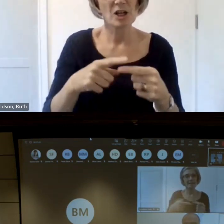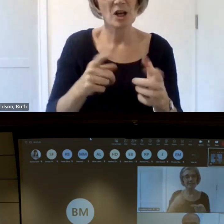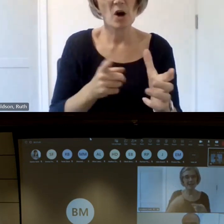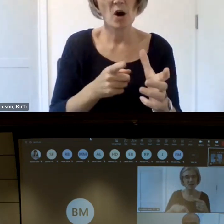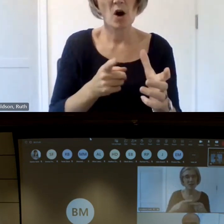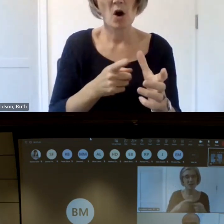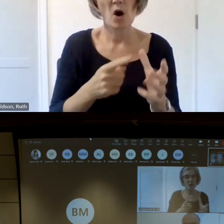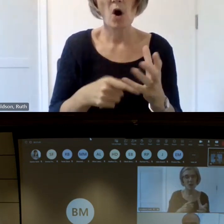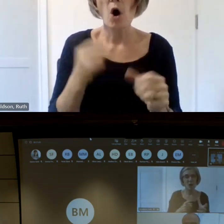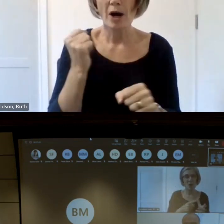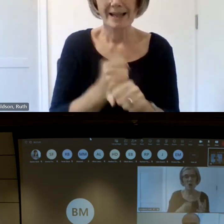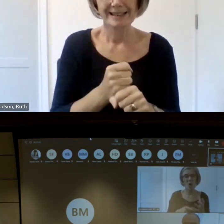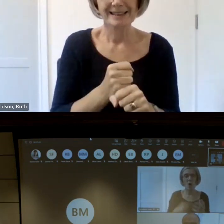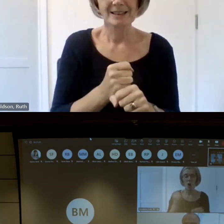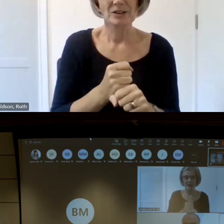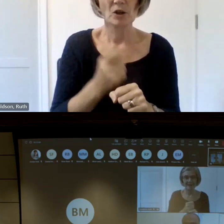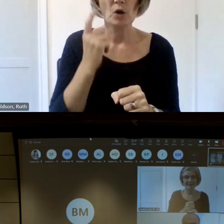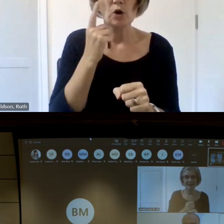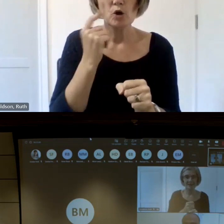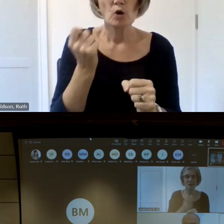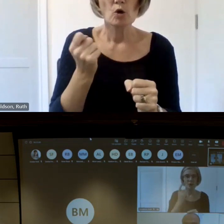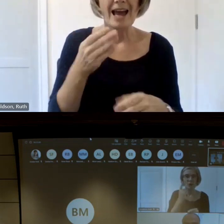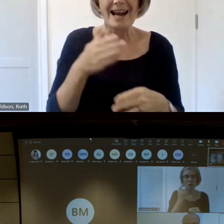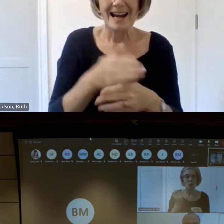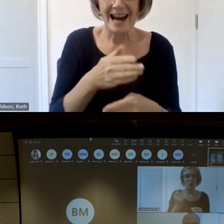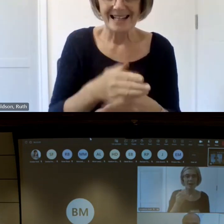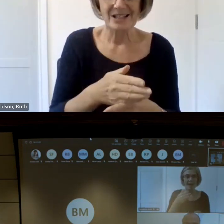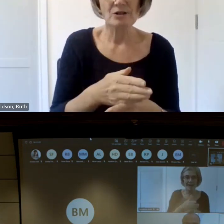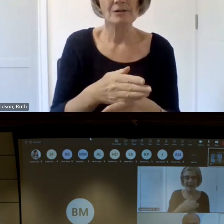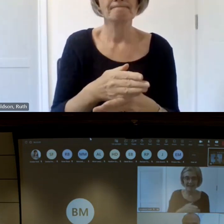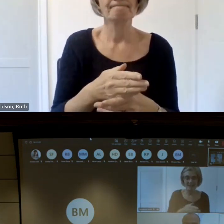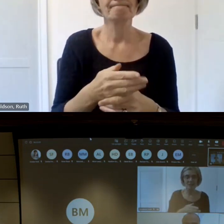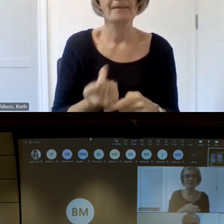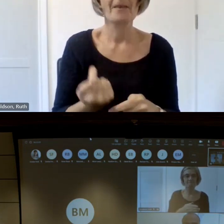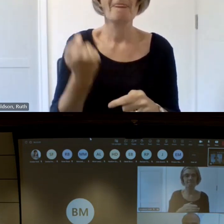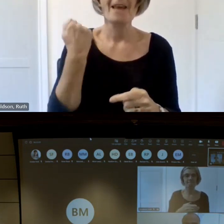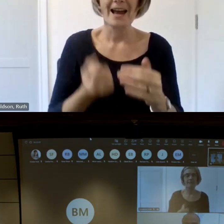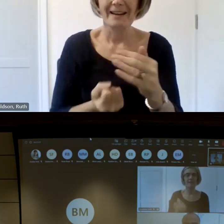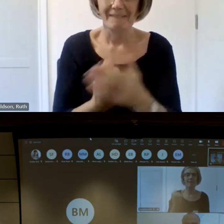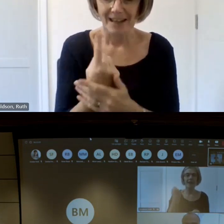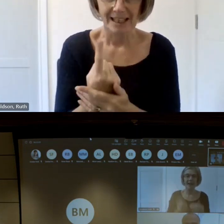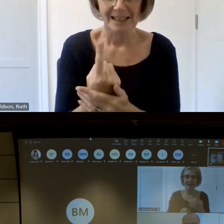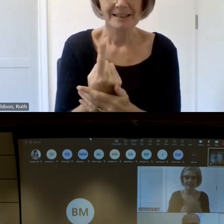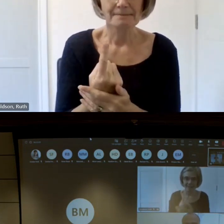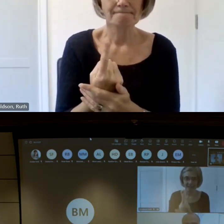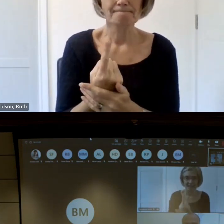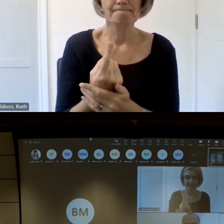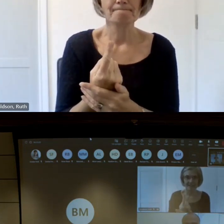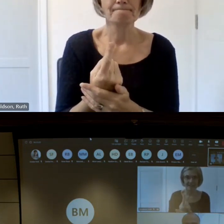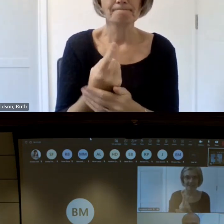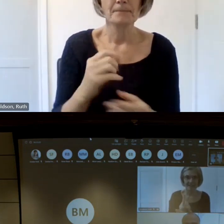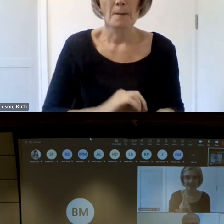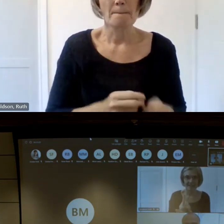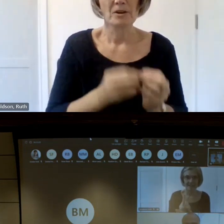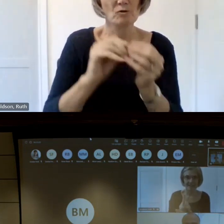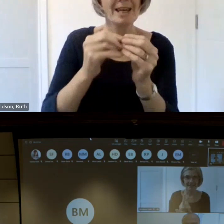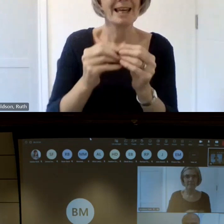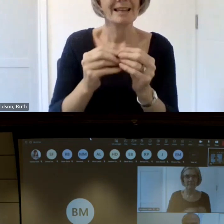youth action and the content of that um event was created by uh young people it was 30 years old and